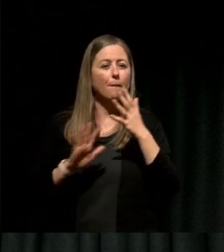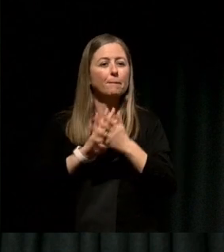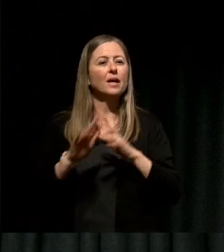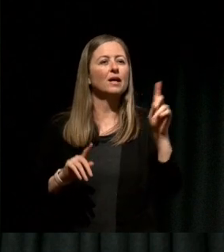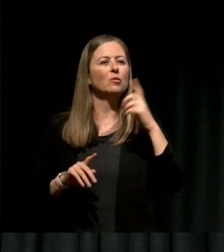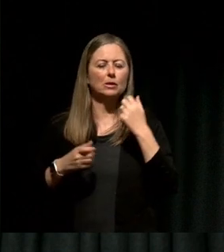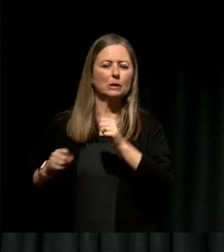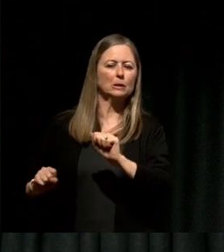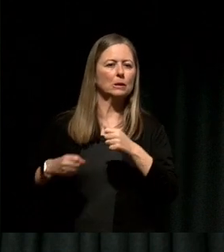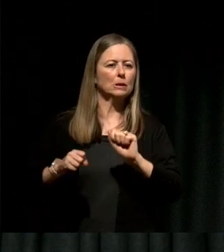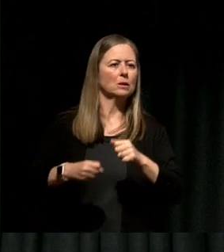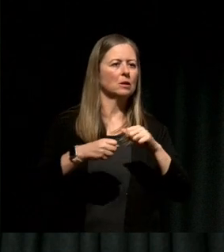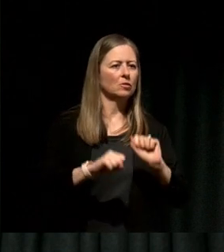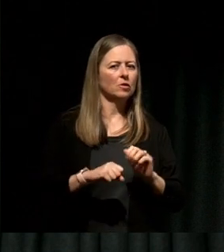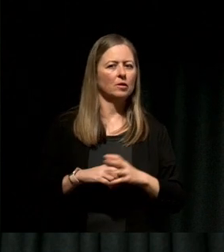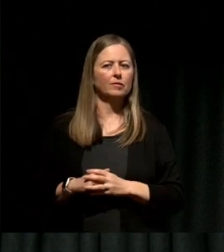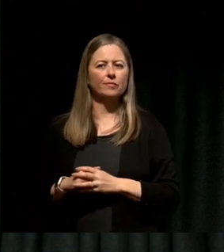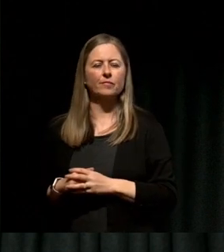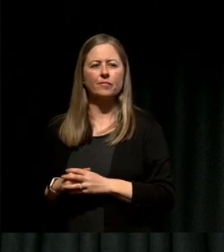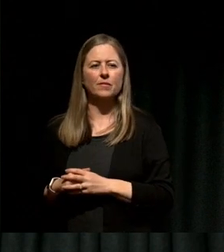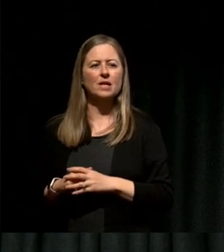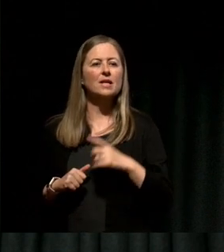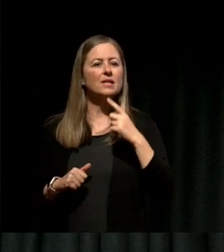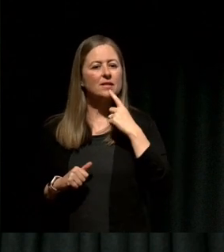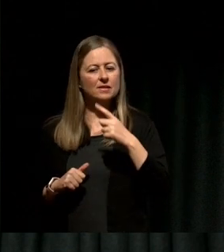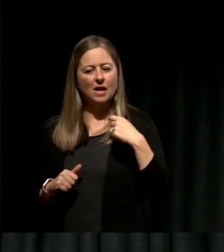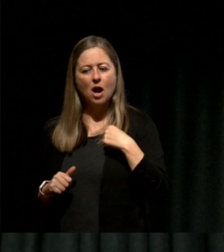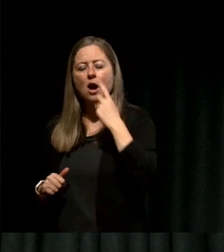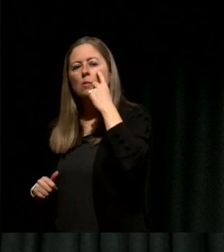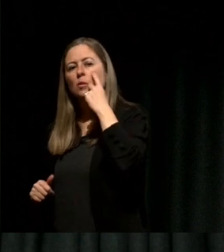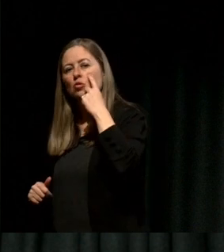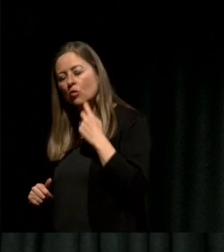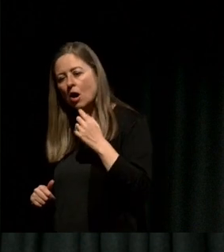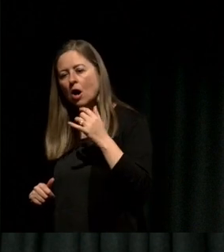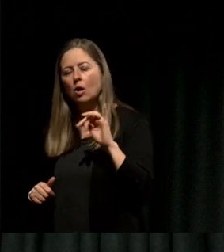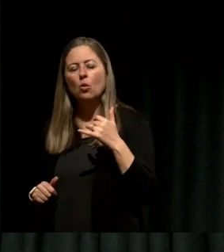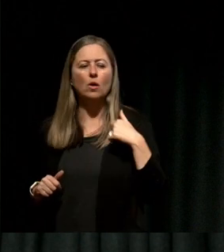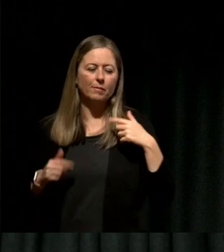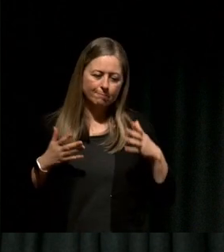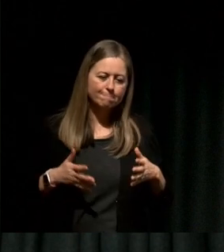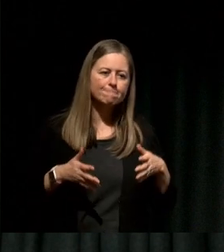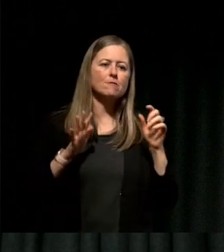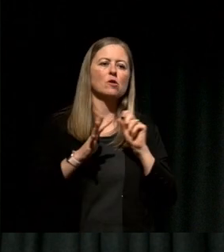Saying "I'm trying" is not the same as saying "I'm willing to change" and this is what I'm doing about it today.